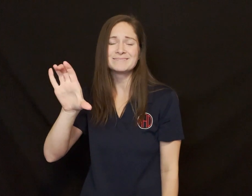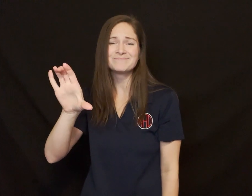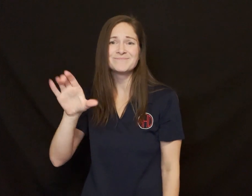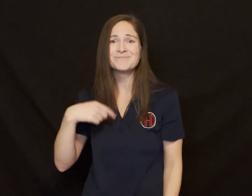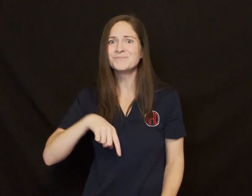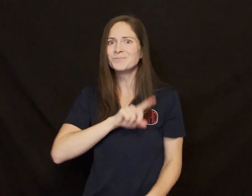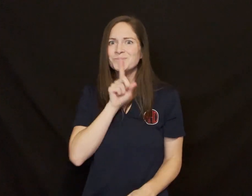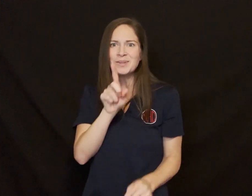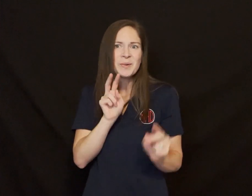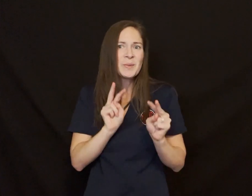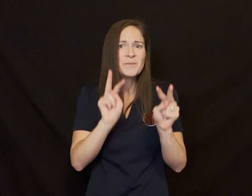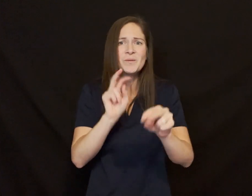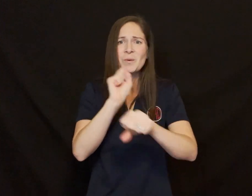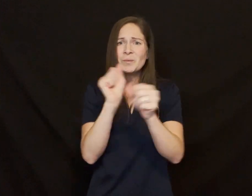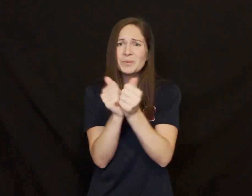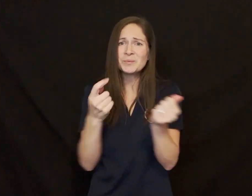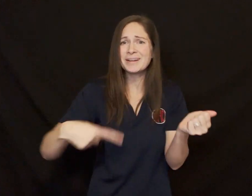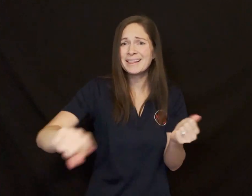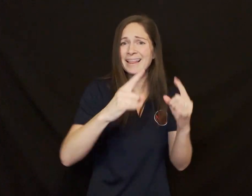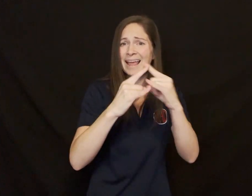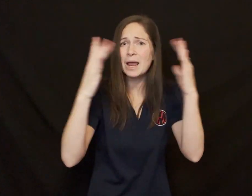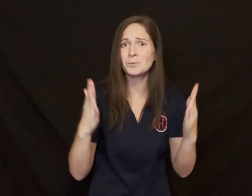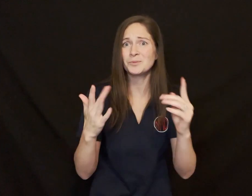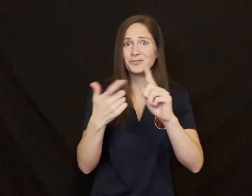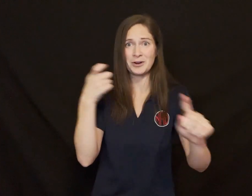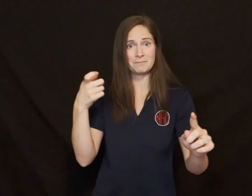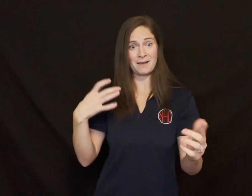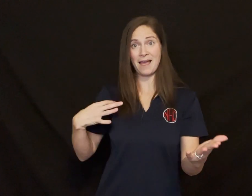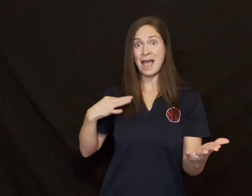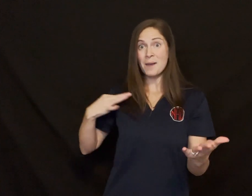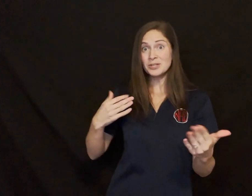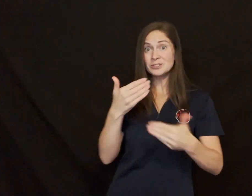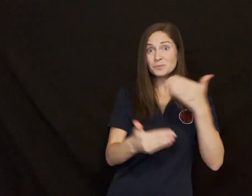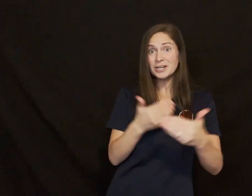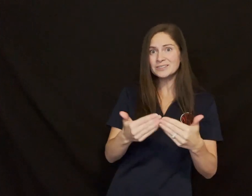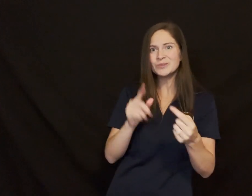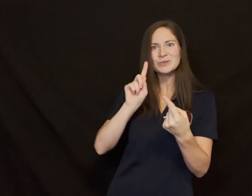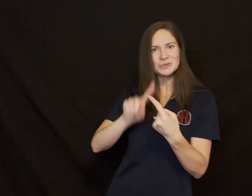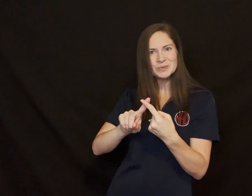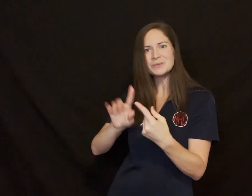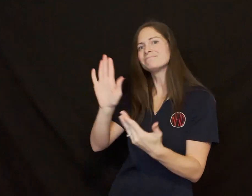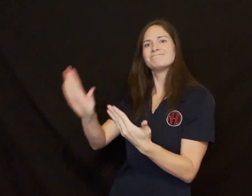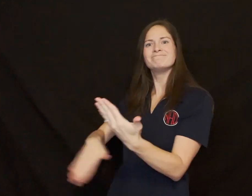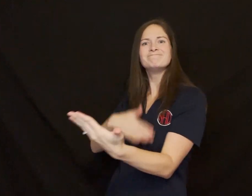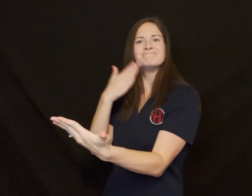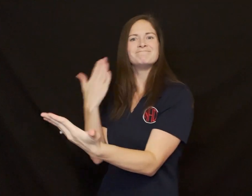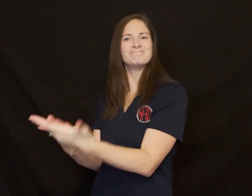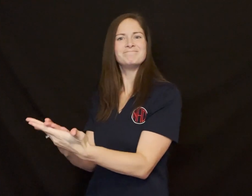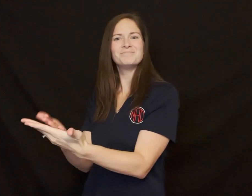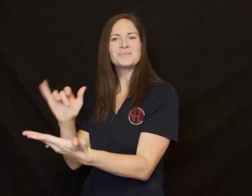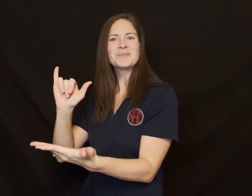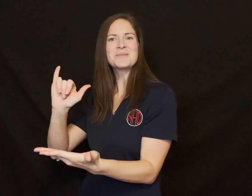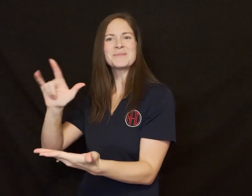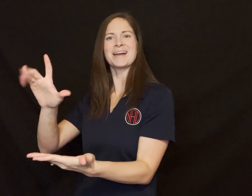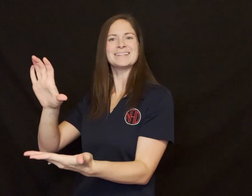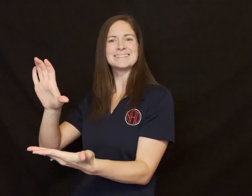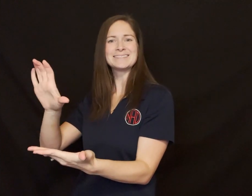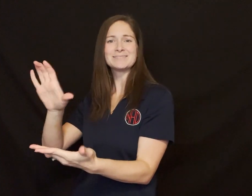We will do our best to support our campers with their journey, starting with the application process to arriving at camp.